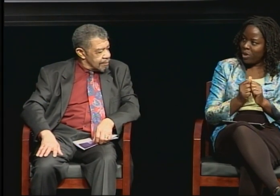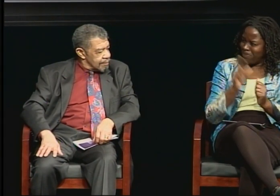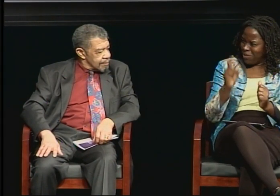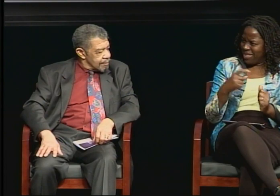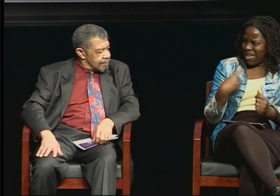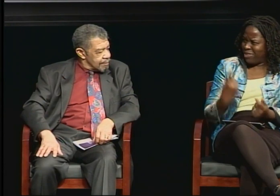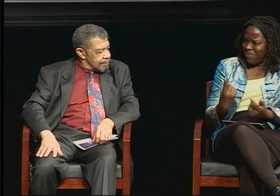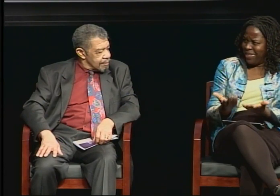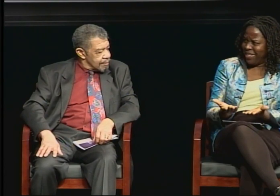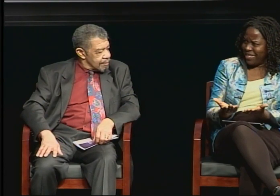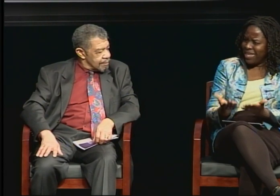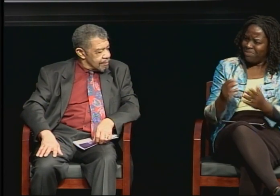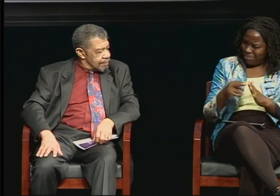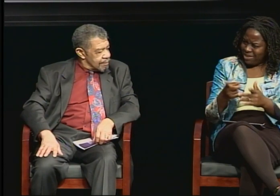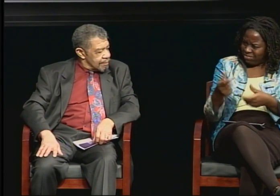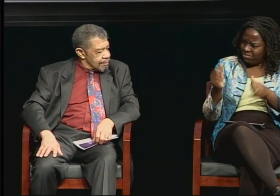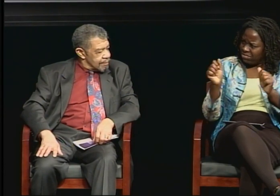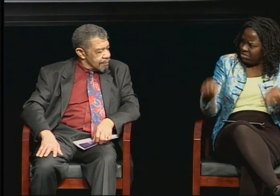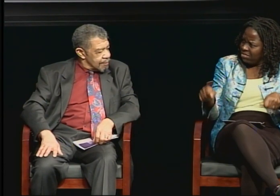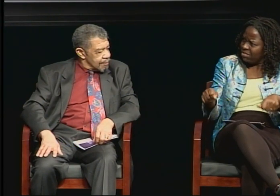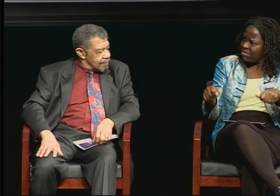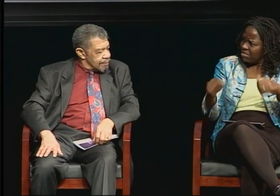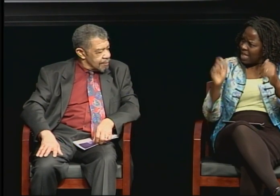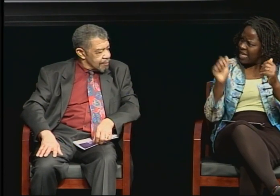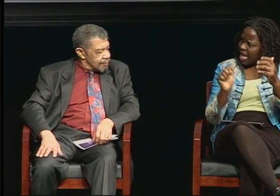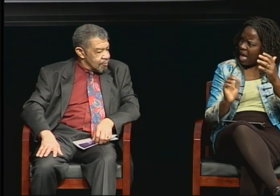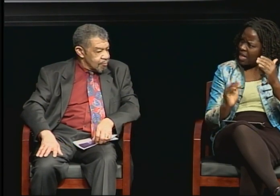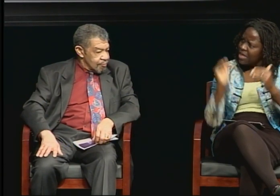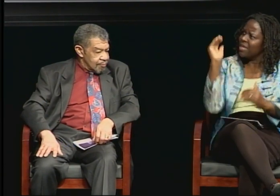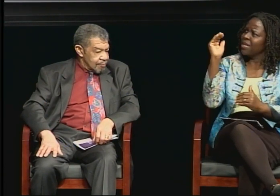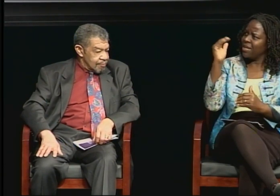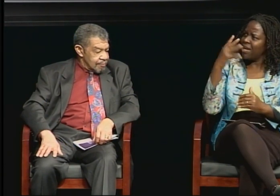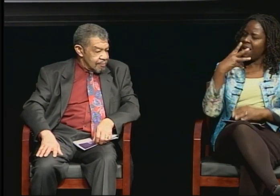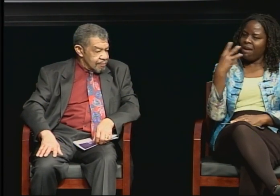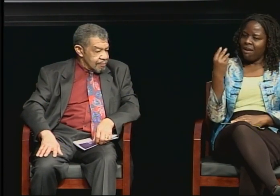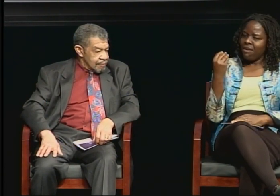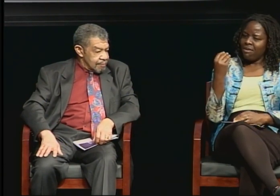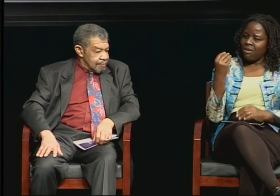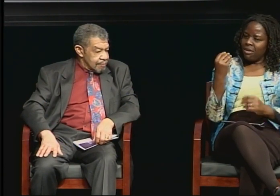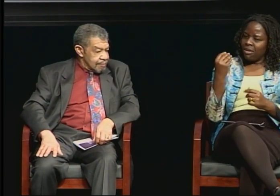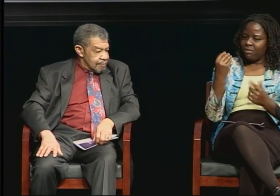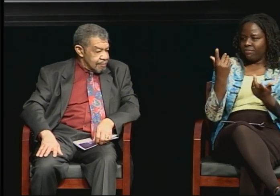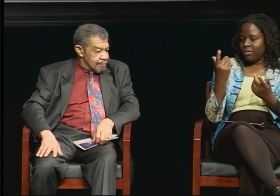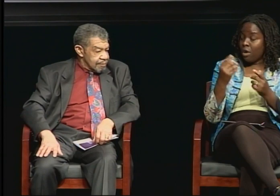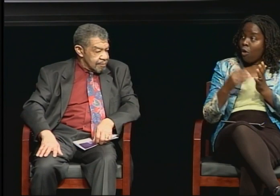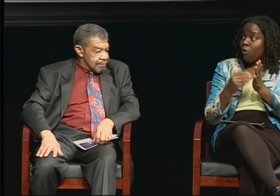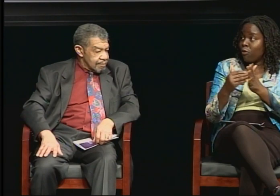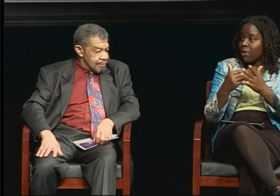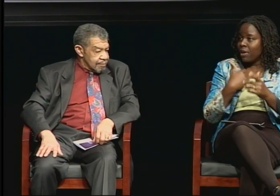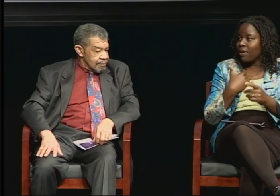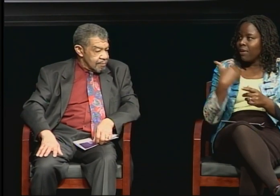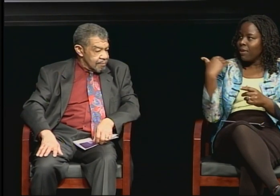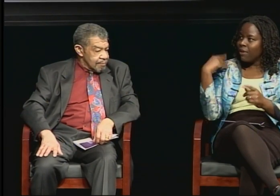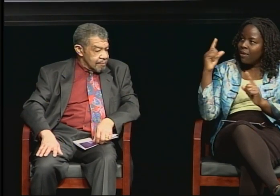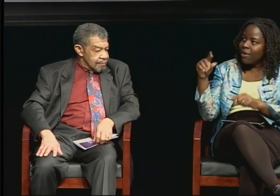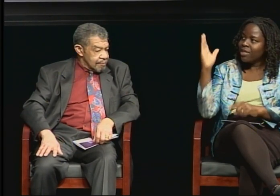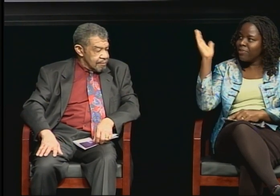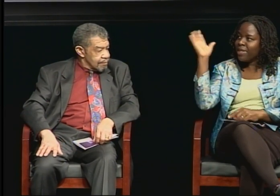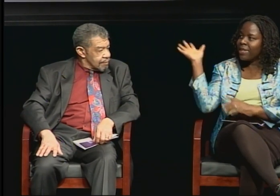Often when I go to speak, I don't necessarily want to go. But I feel like I need to. Because there's so few of us.